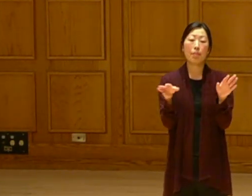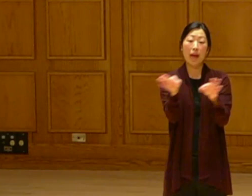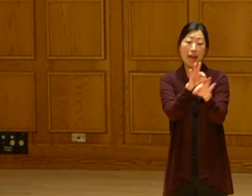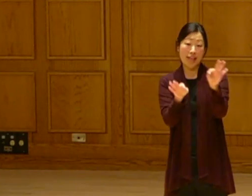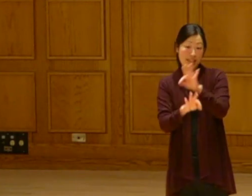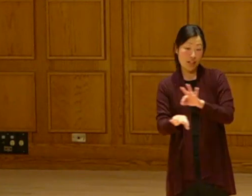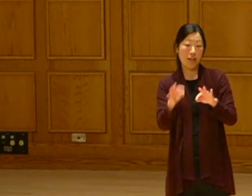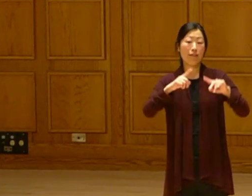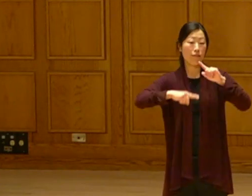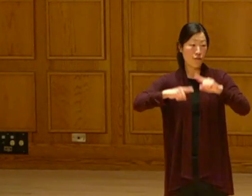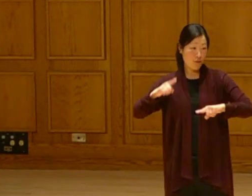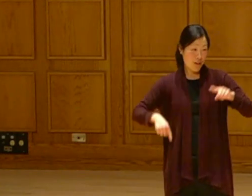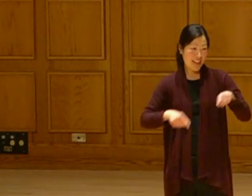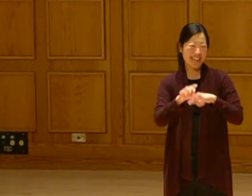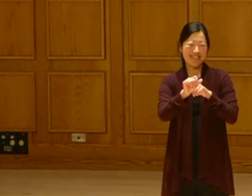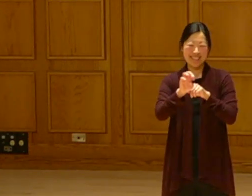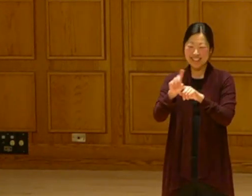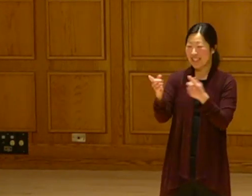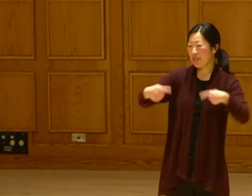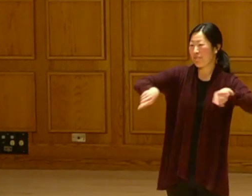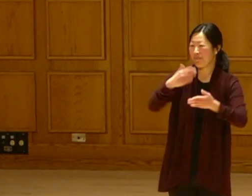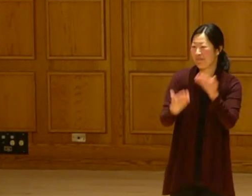For all of you gardeners, I'm sure you know what I'm talking about.